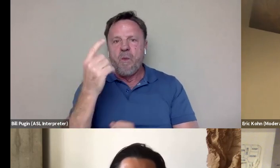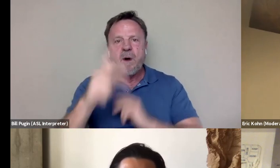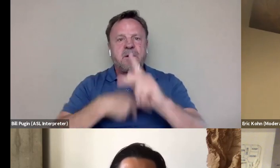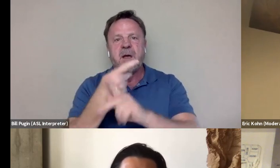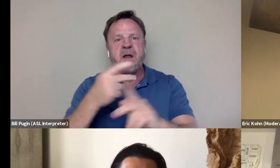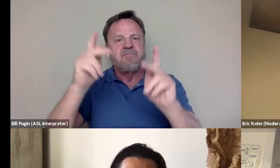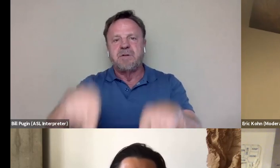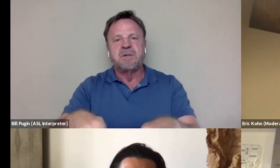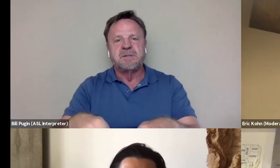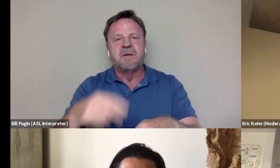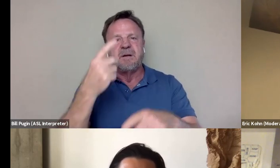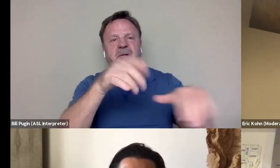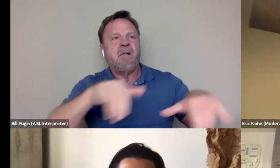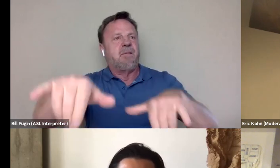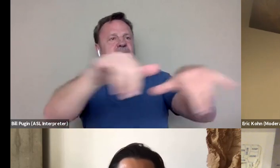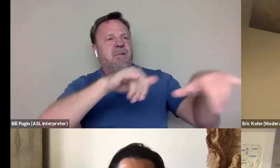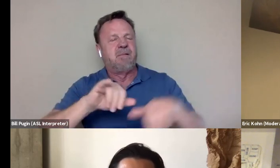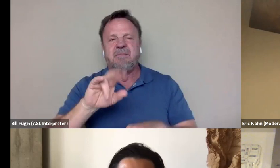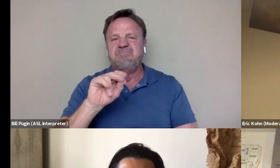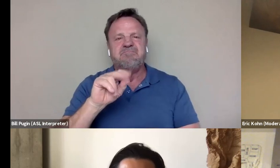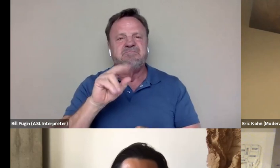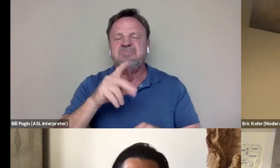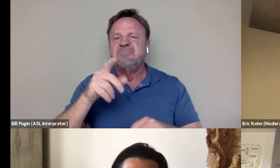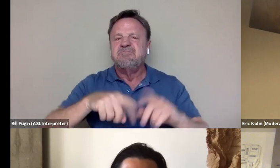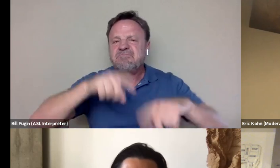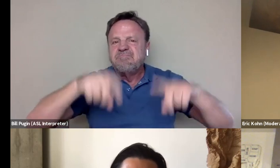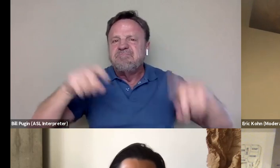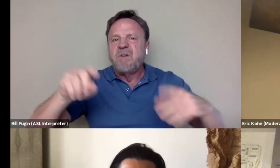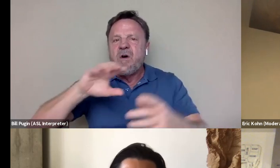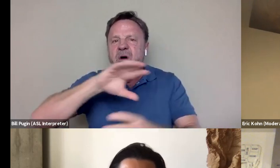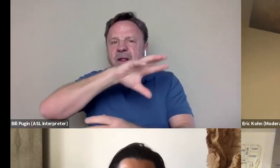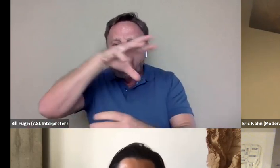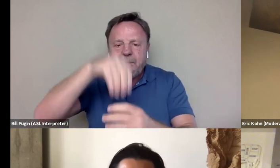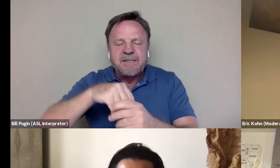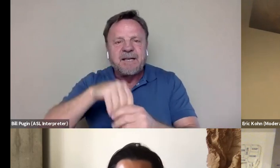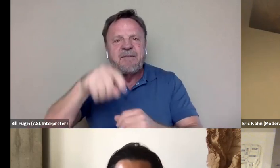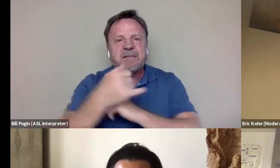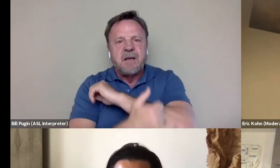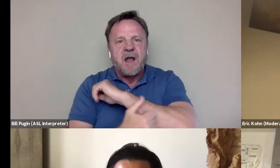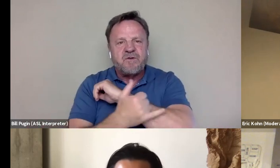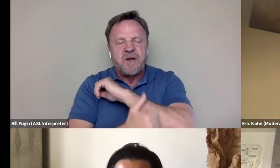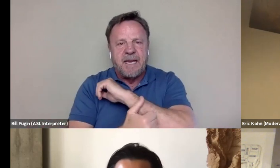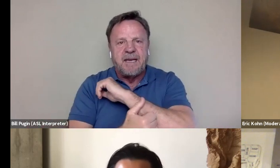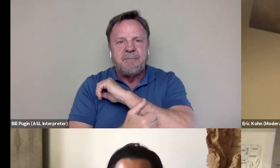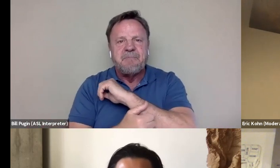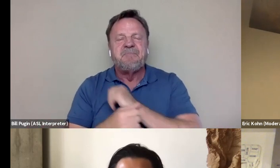one demographic, but they're all encompassing of this country. And, you know,